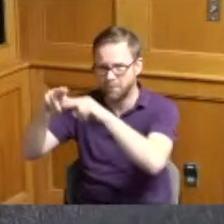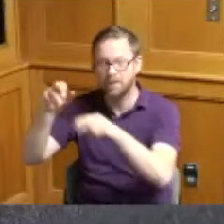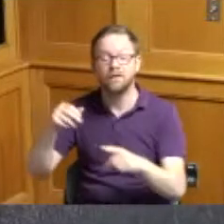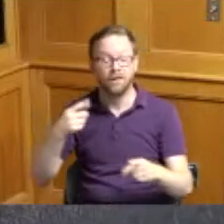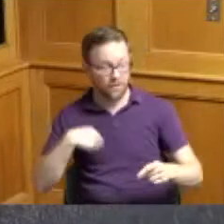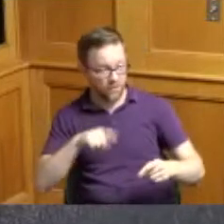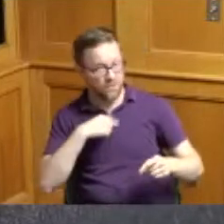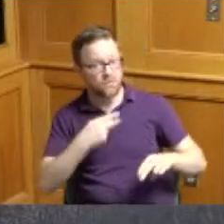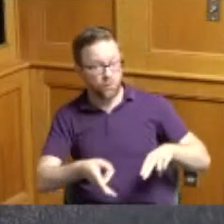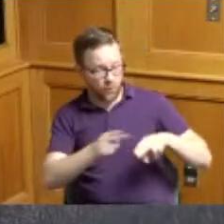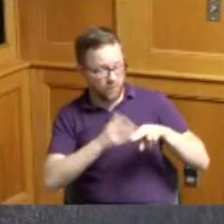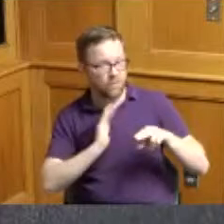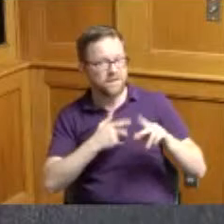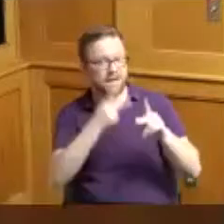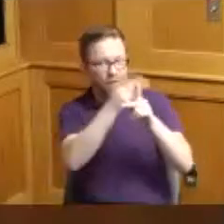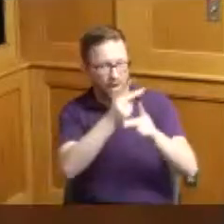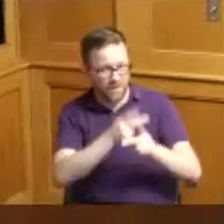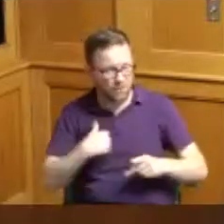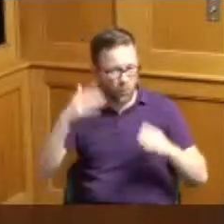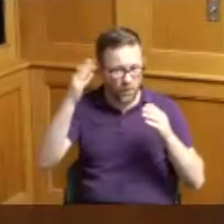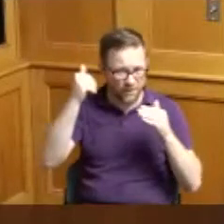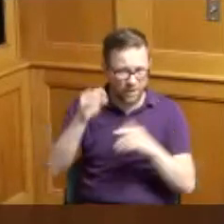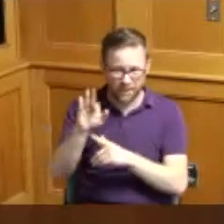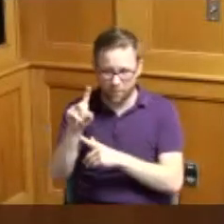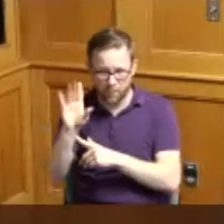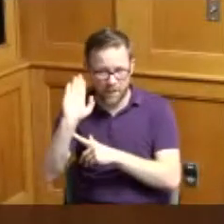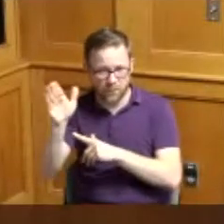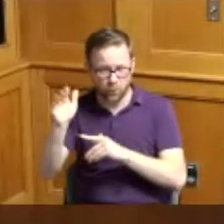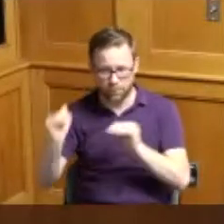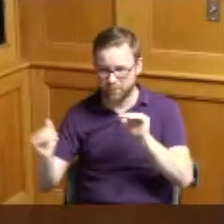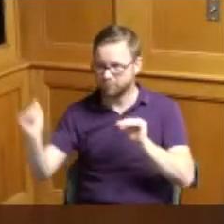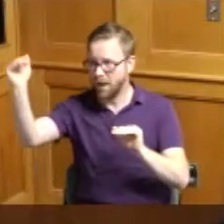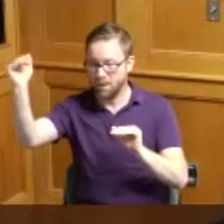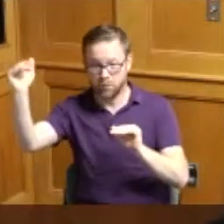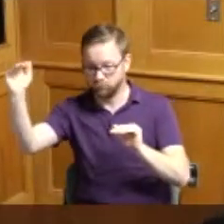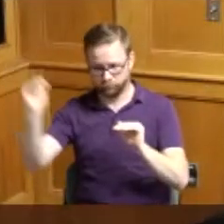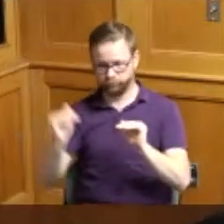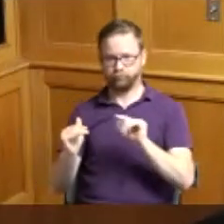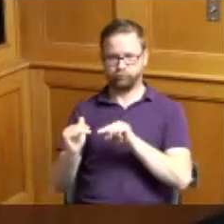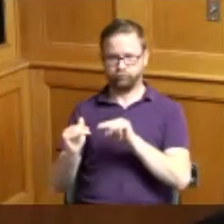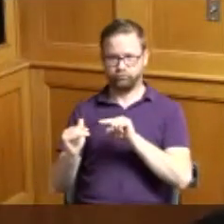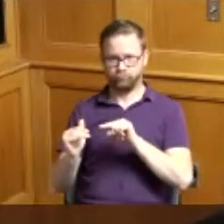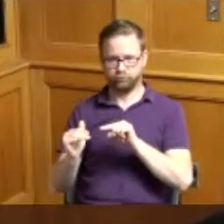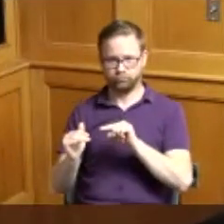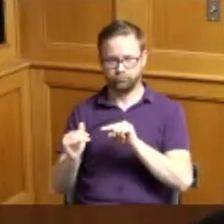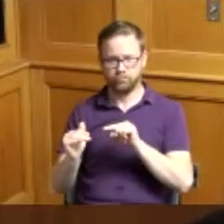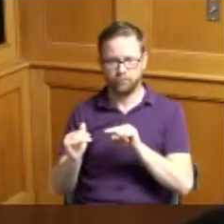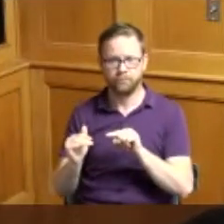our estimate anticipating a higher bid and it came in lower so that's that was very good news